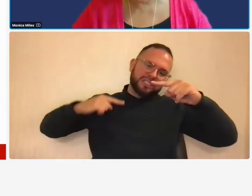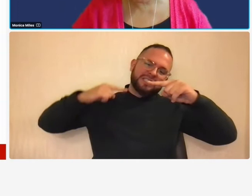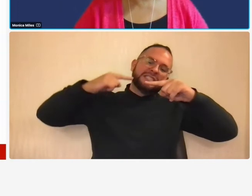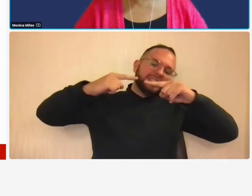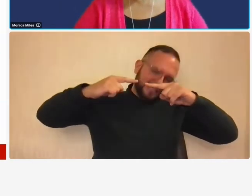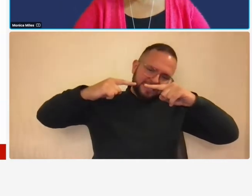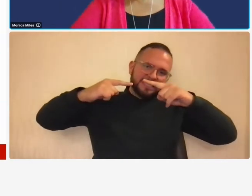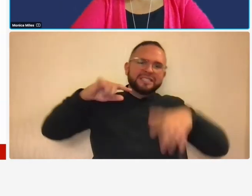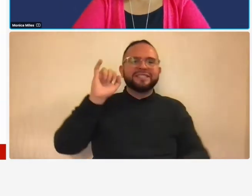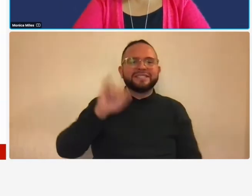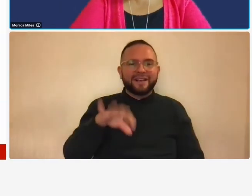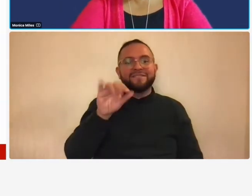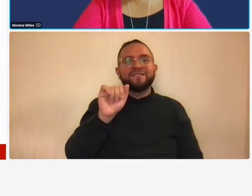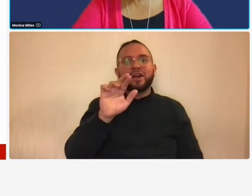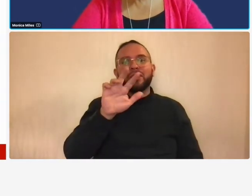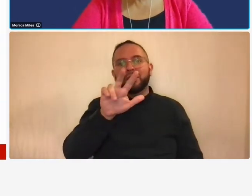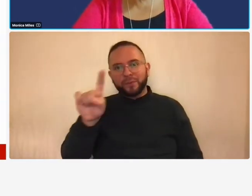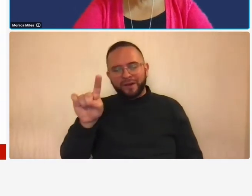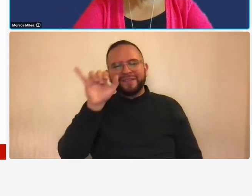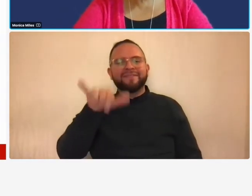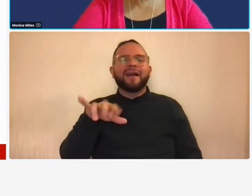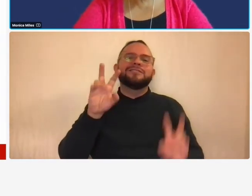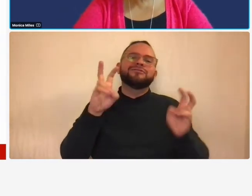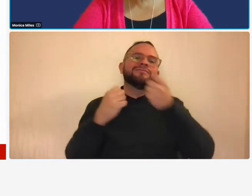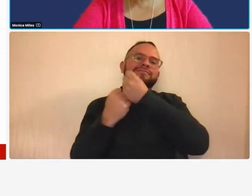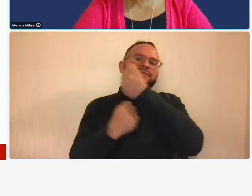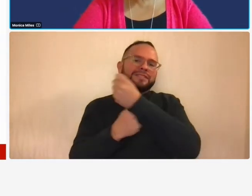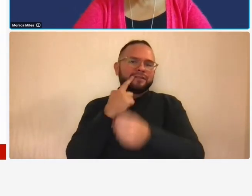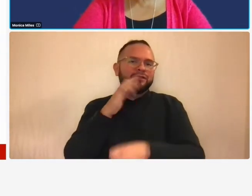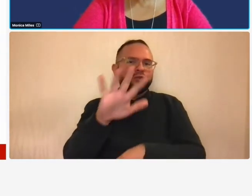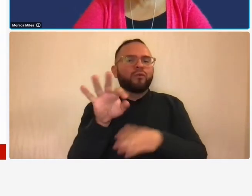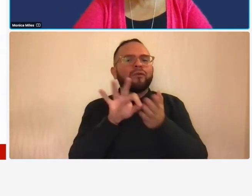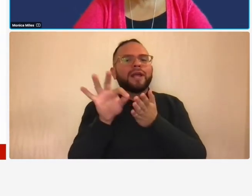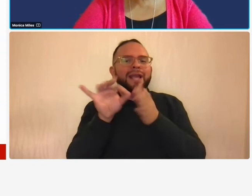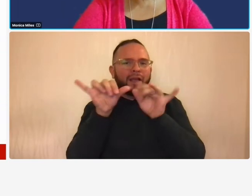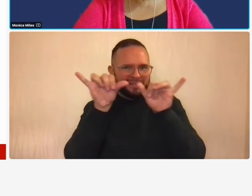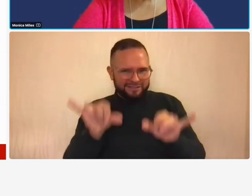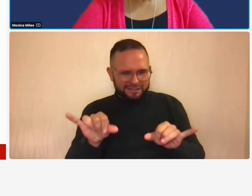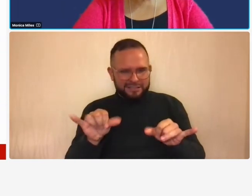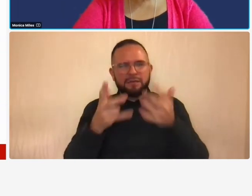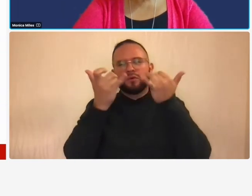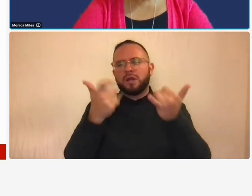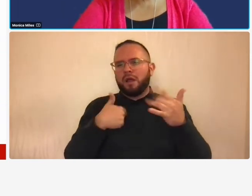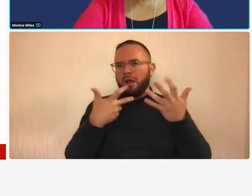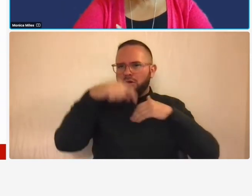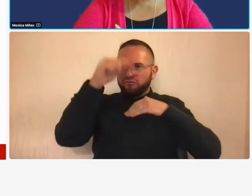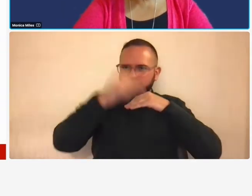accounting system so now let's discuss that in a in a little more depth so the purpose which